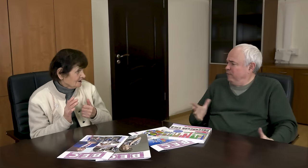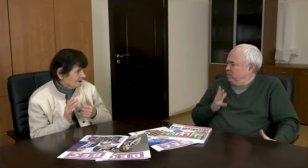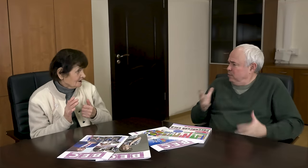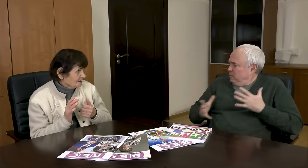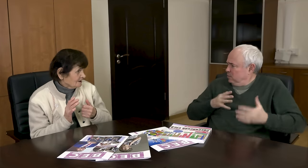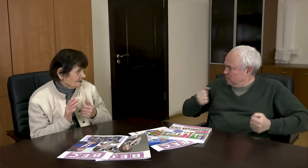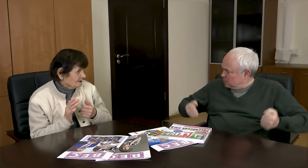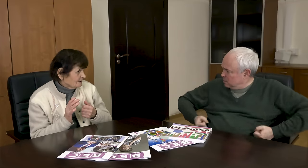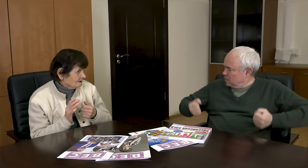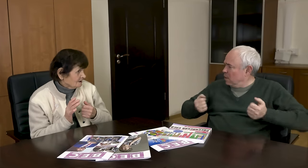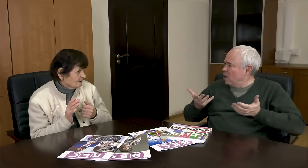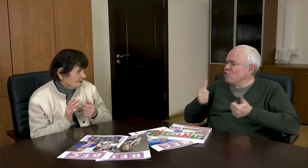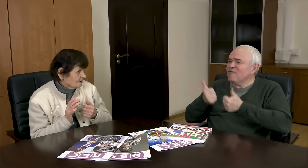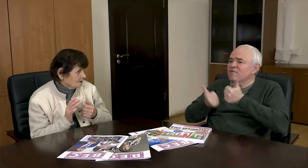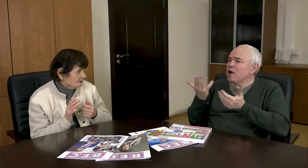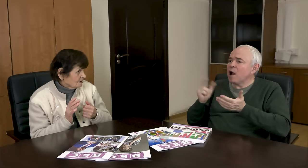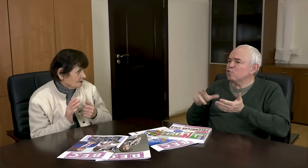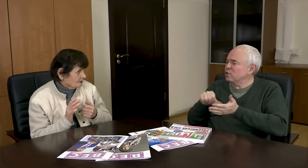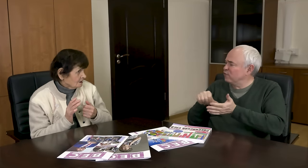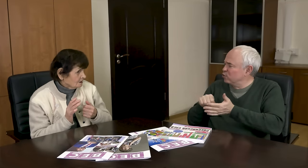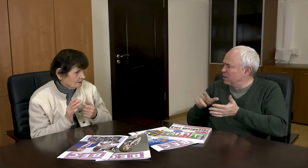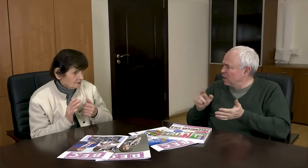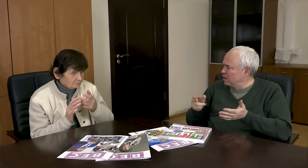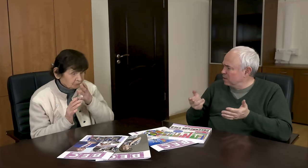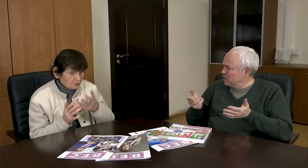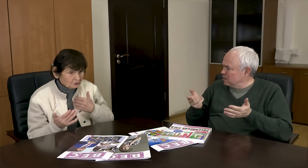How do you train? What competitions do you participate in?